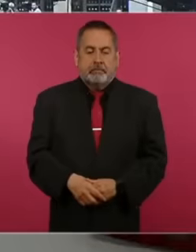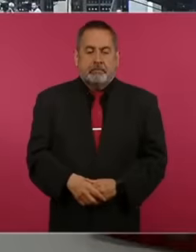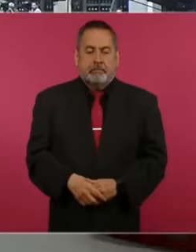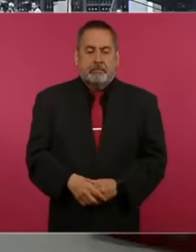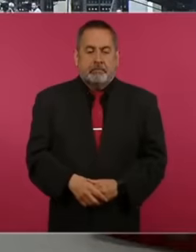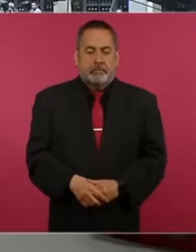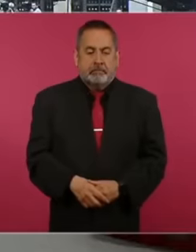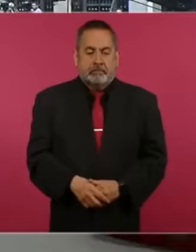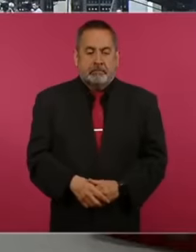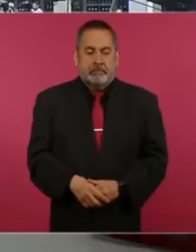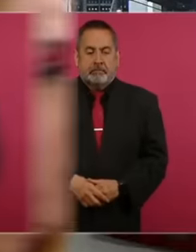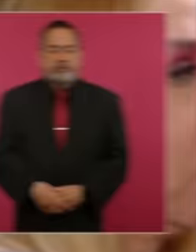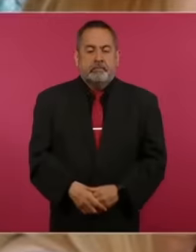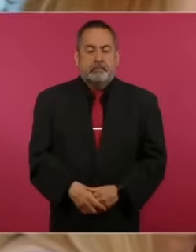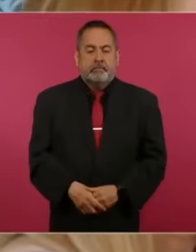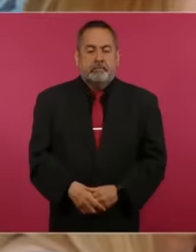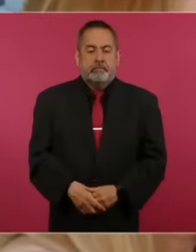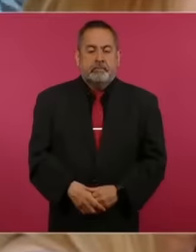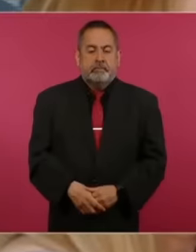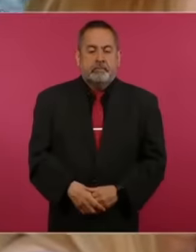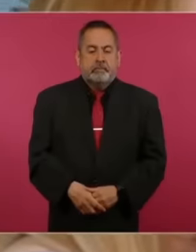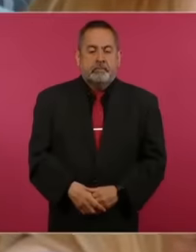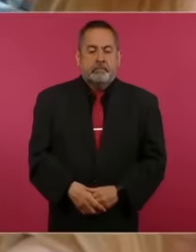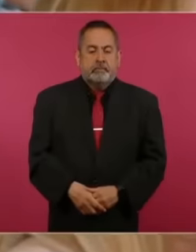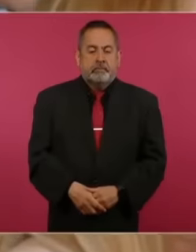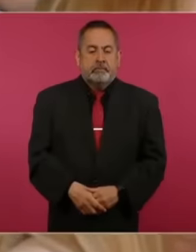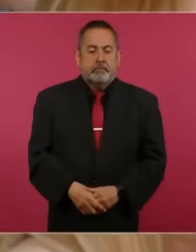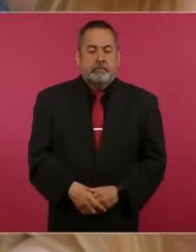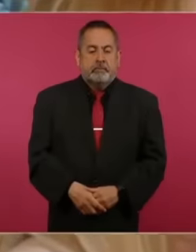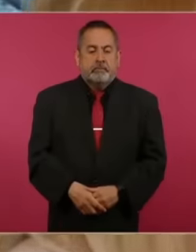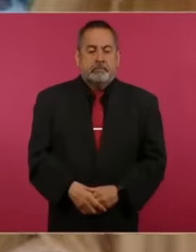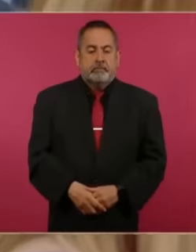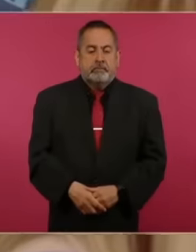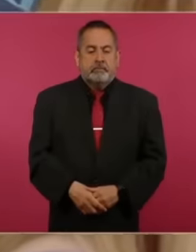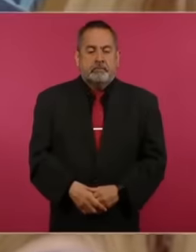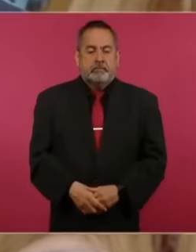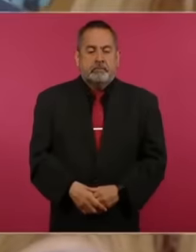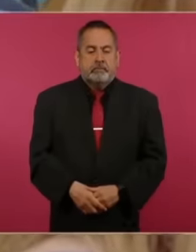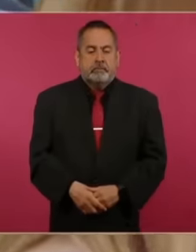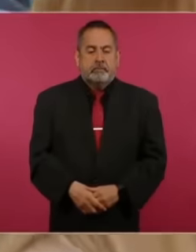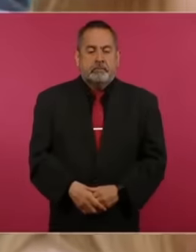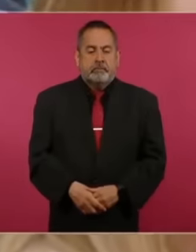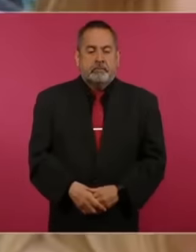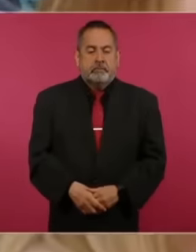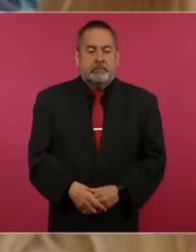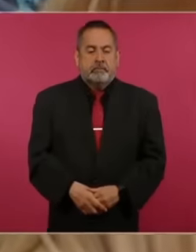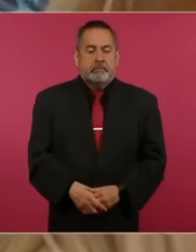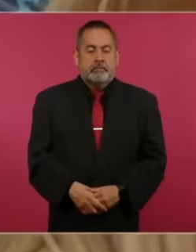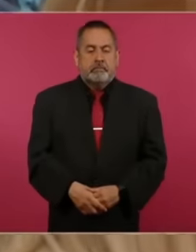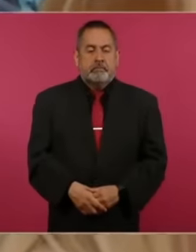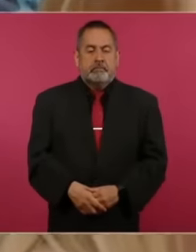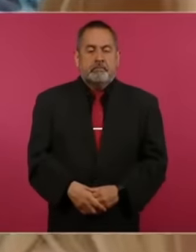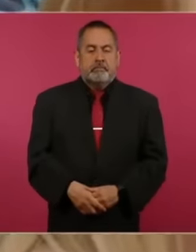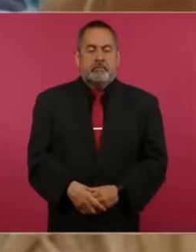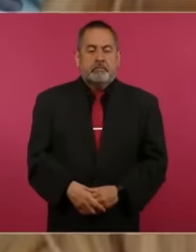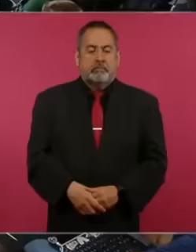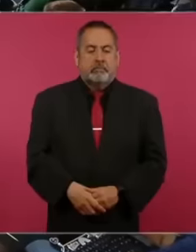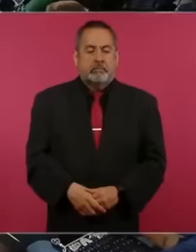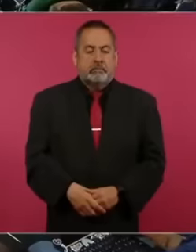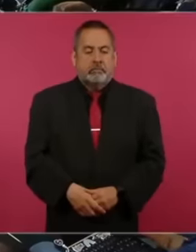Univision reporter who in her hands was carrying a letter sent from Ecuador to the president of Mexico.